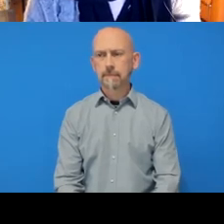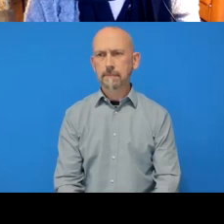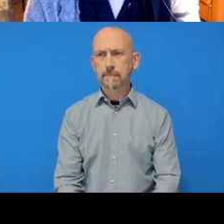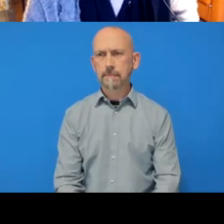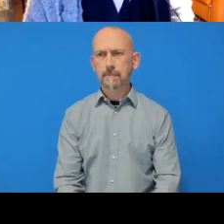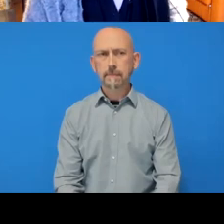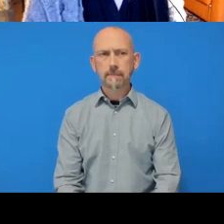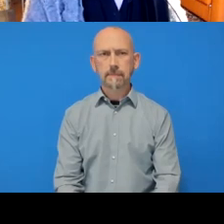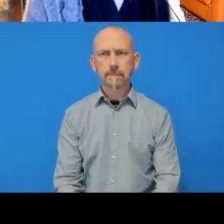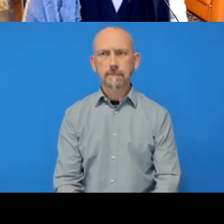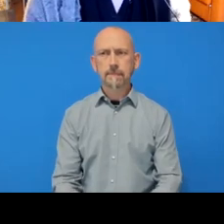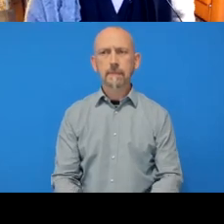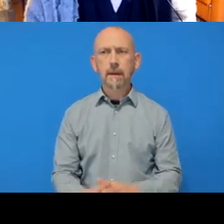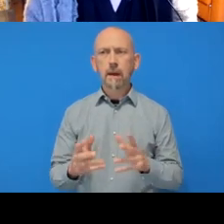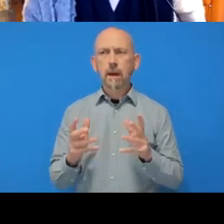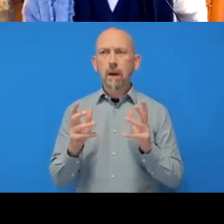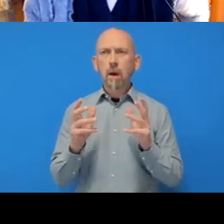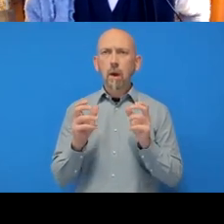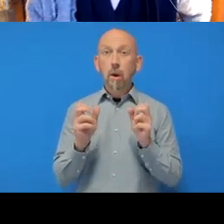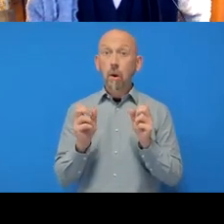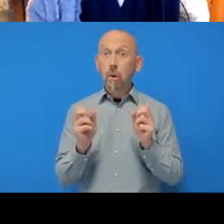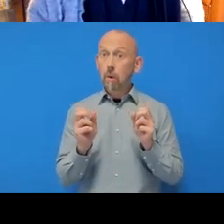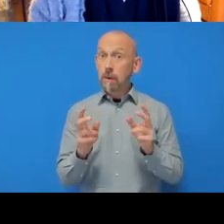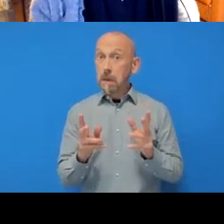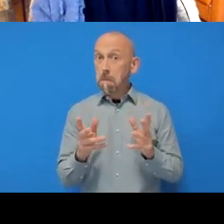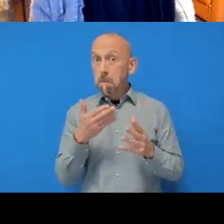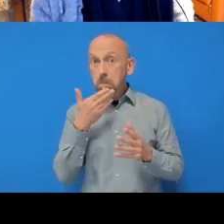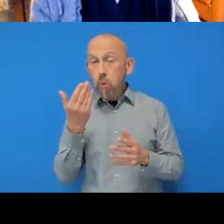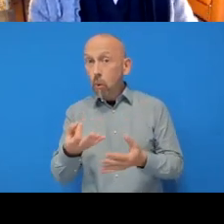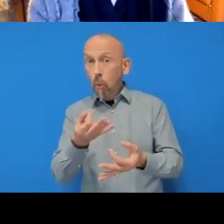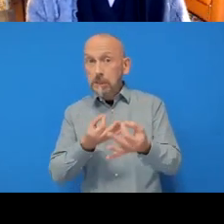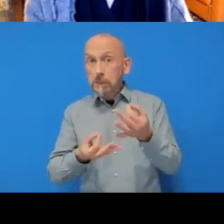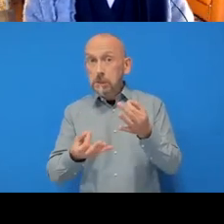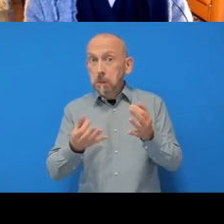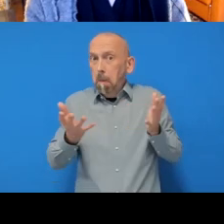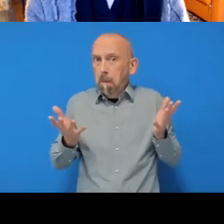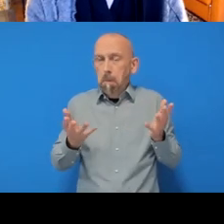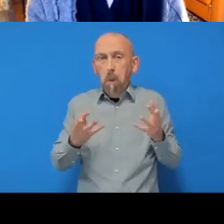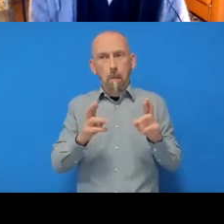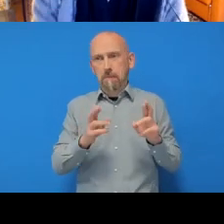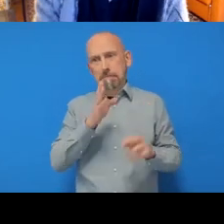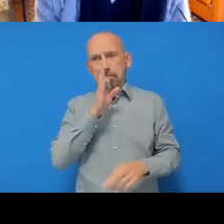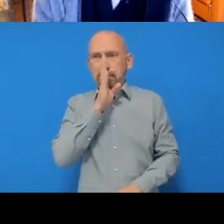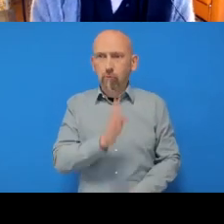Okay, so I’m gonna assume the lack of questions means it's fairly straightforward. It's quite easy, right?